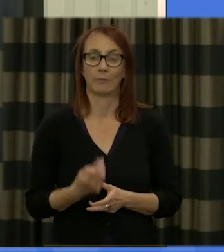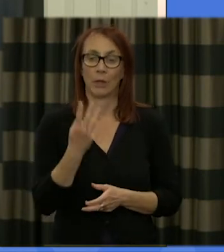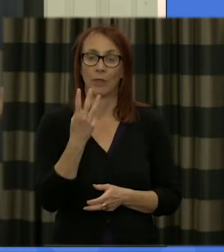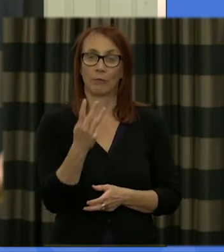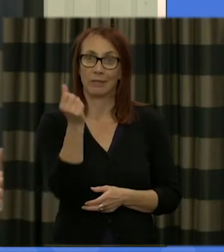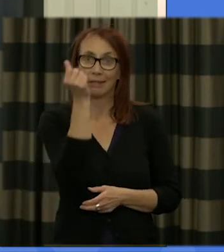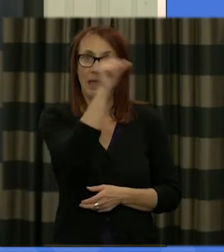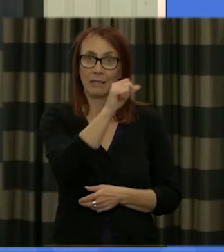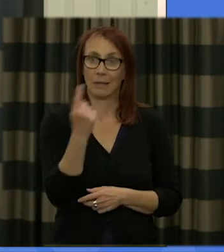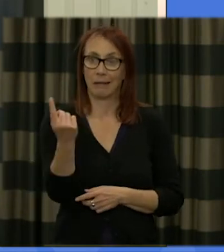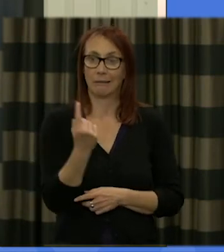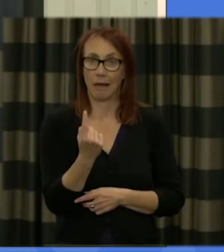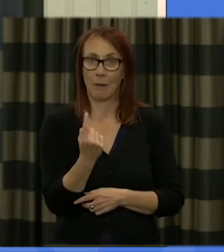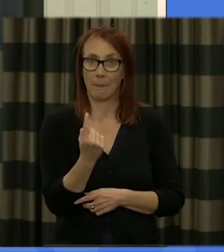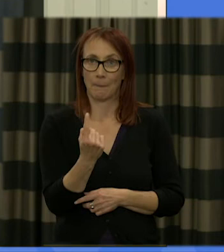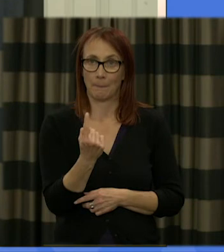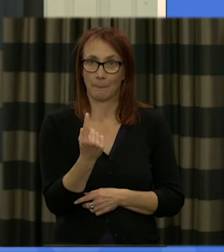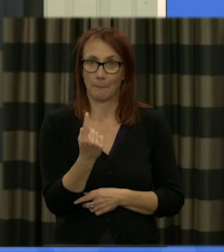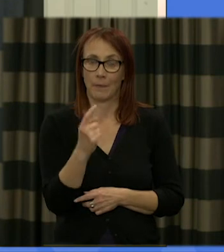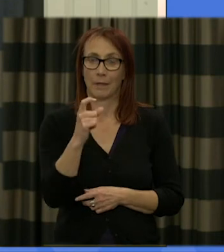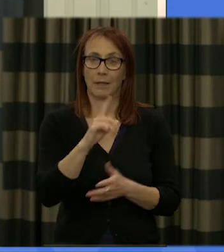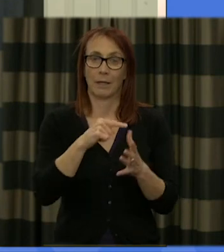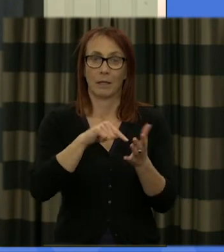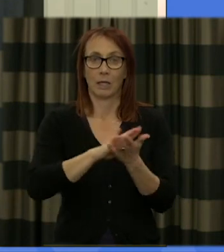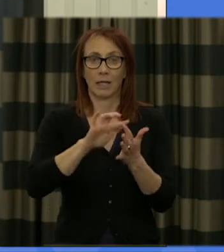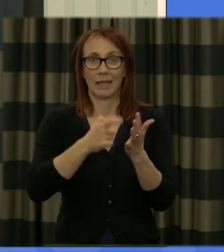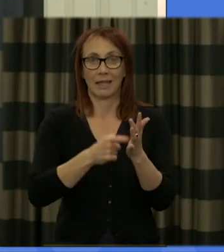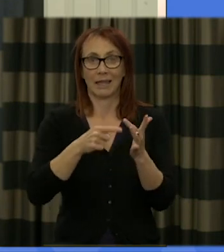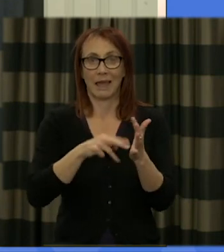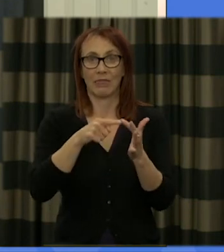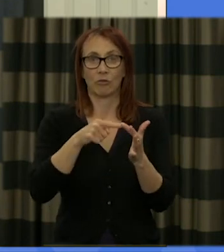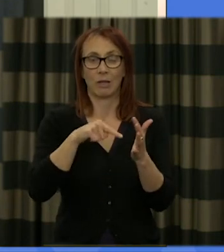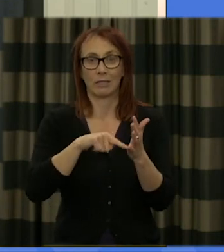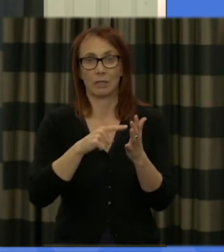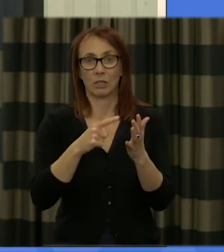Katherine Trebek Andy Kerr and soundly Begbie and and so they're thoughtful and